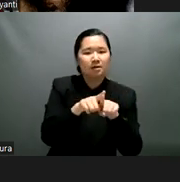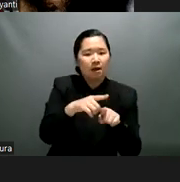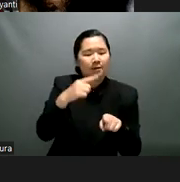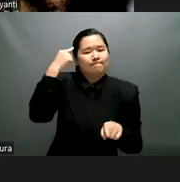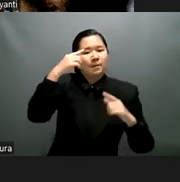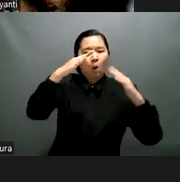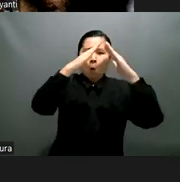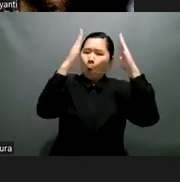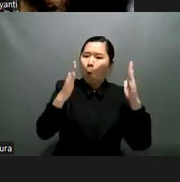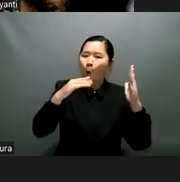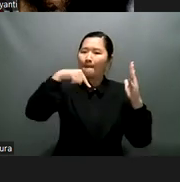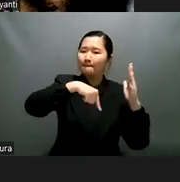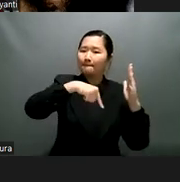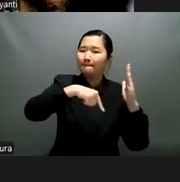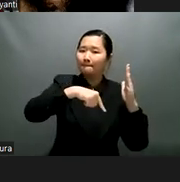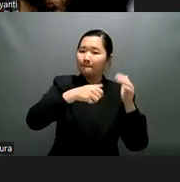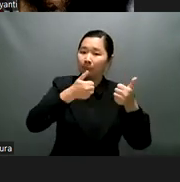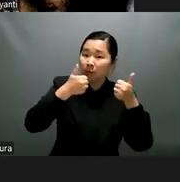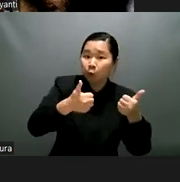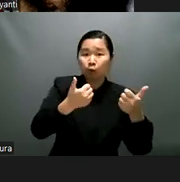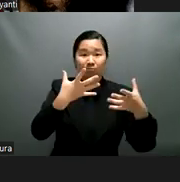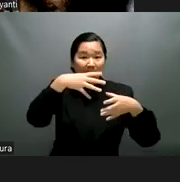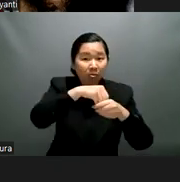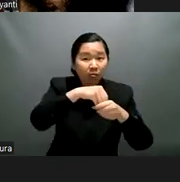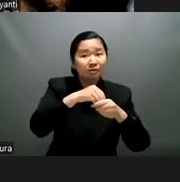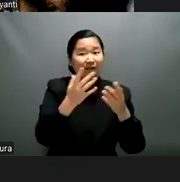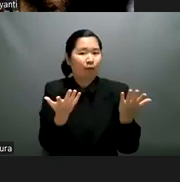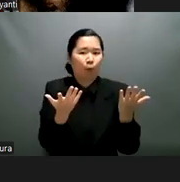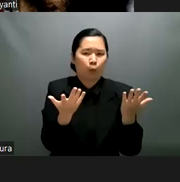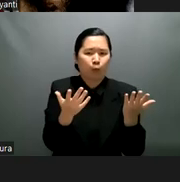a displacement in humanitarian disasters for example as we see at the moment in